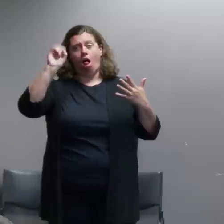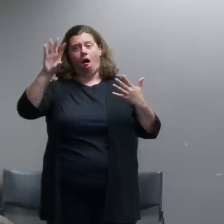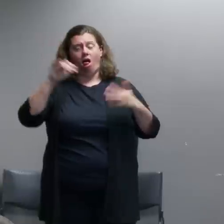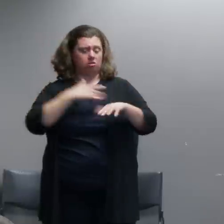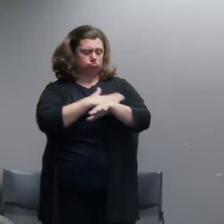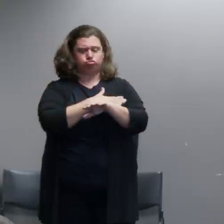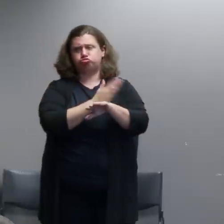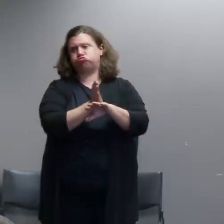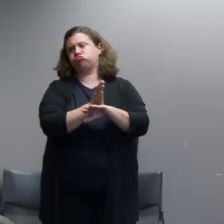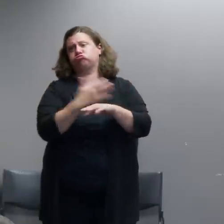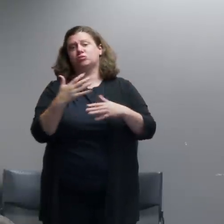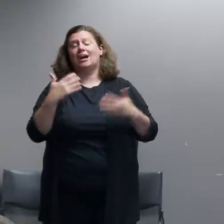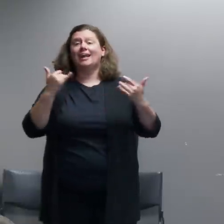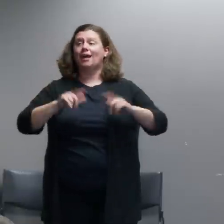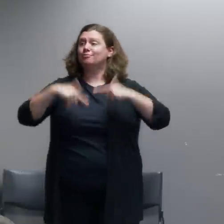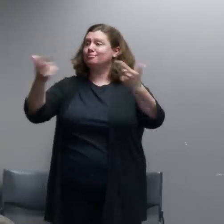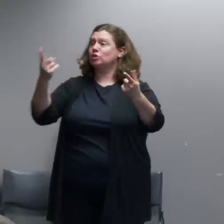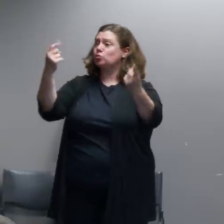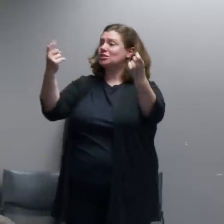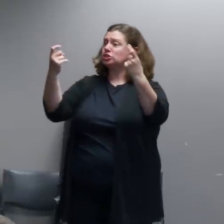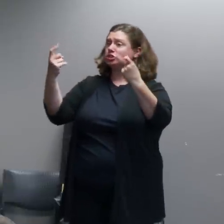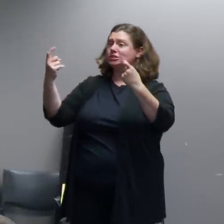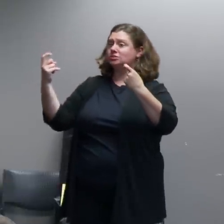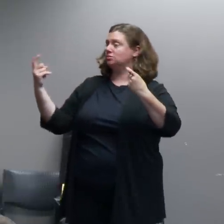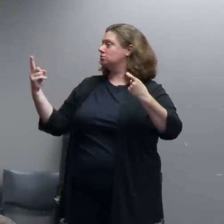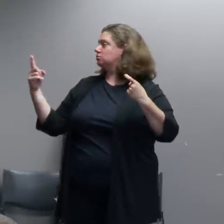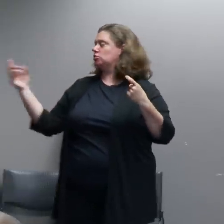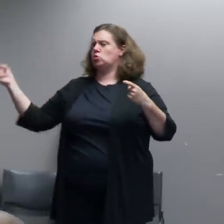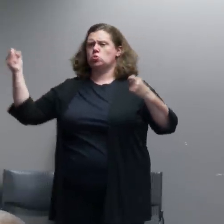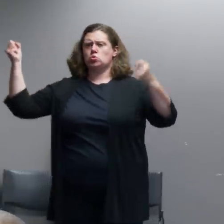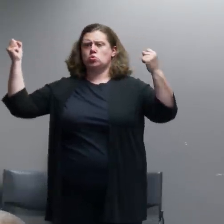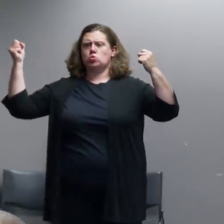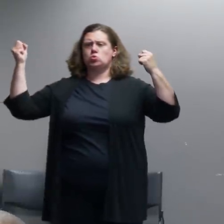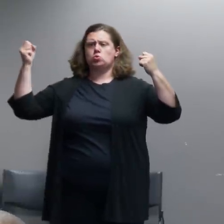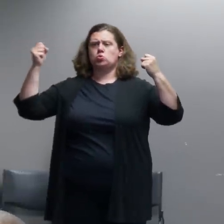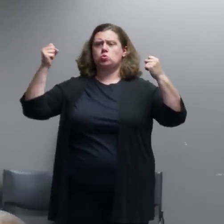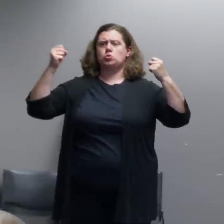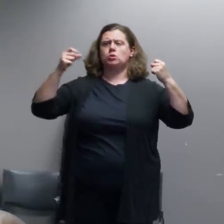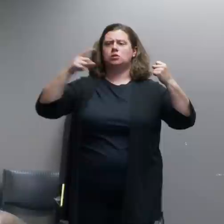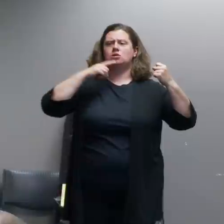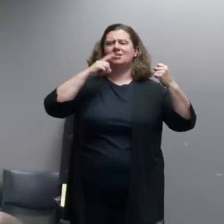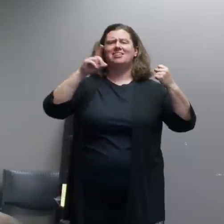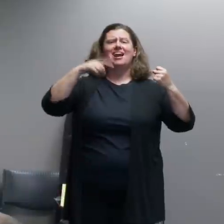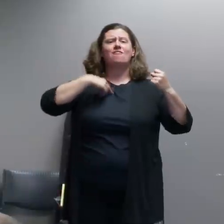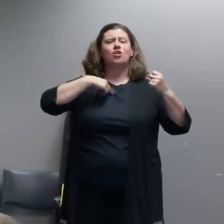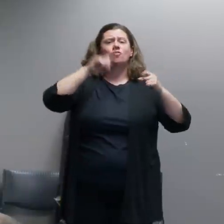that you might have. OFF CAM: Real quickly, anybody in-house has a question can you go to the microphone right back there